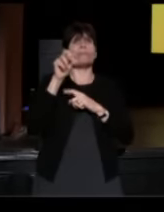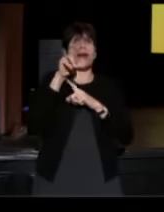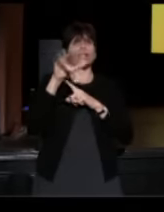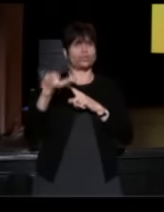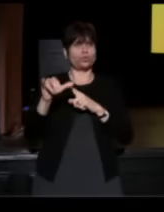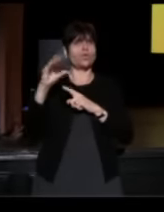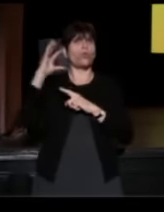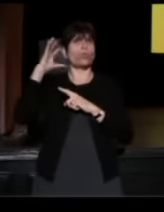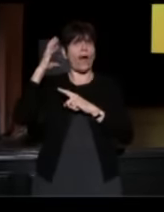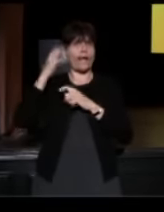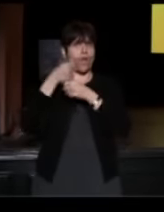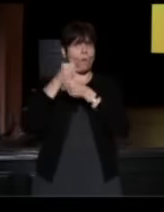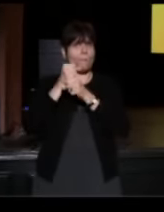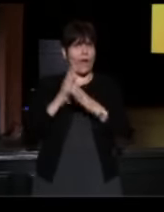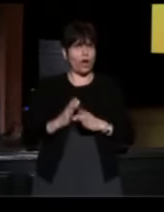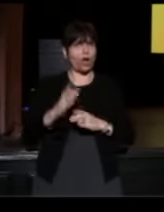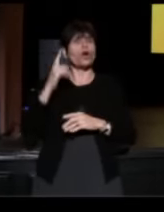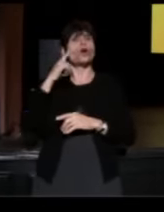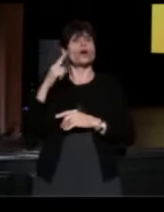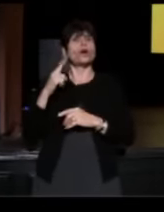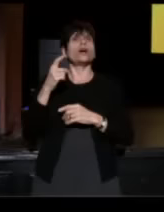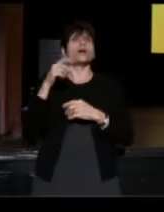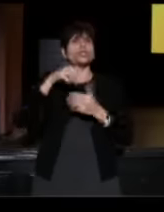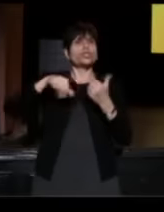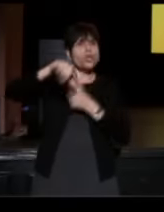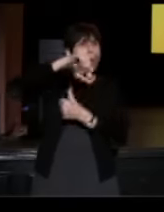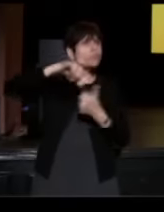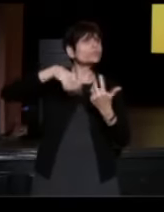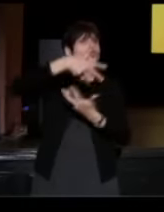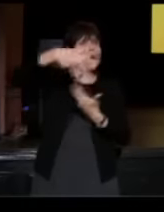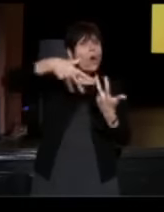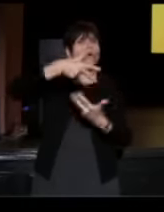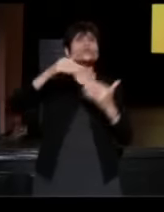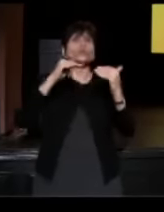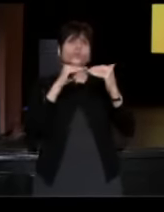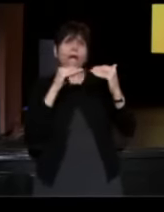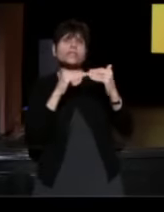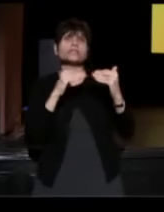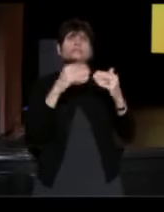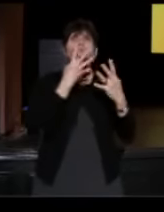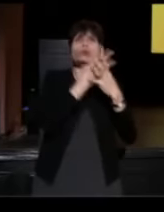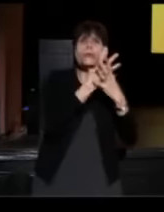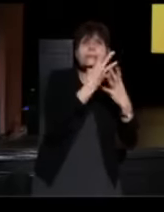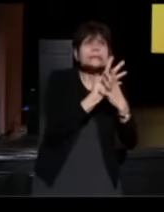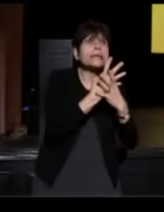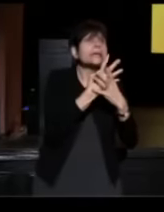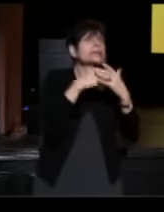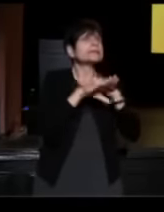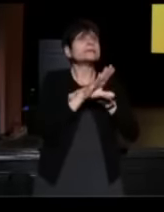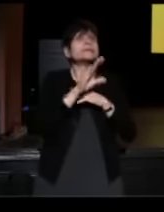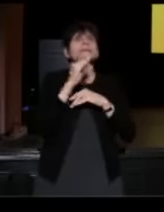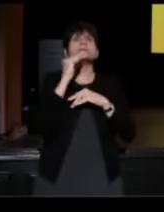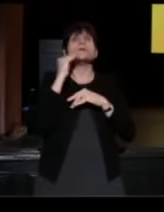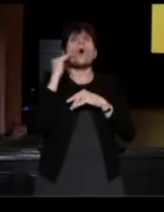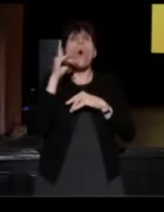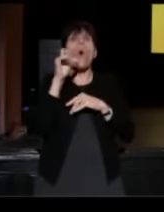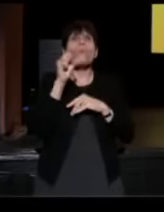And I was a social justice documentary maker, I did a lot of stuff in prisons, and homeless shelters and I saw that when